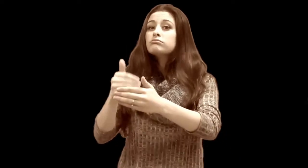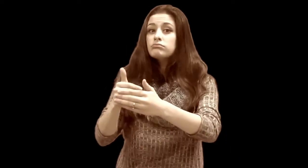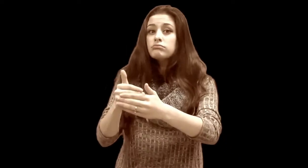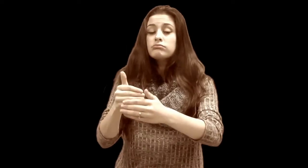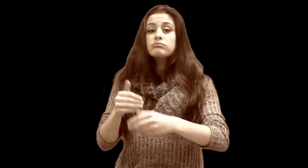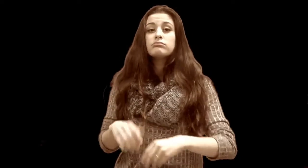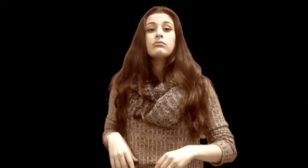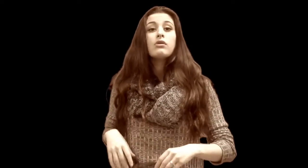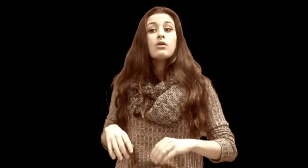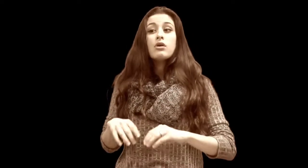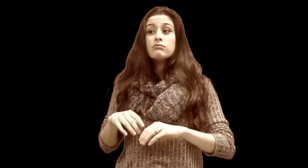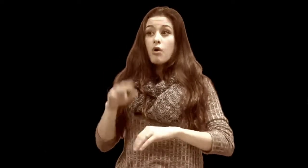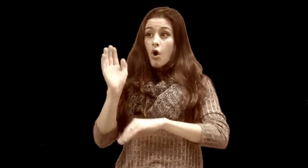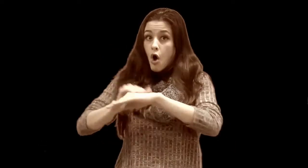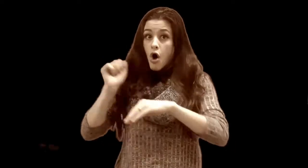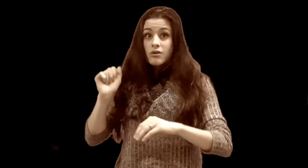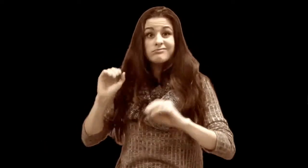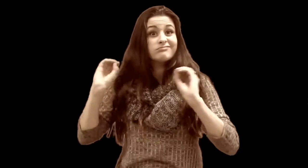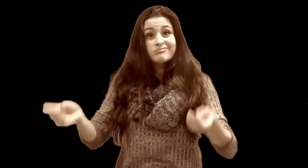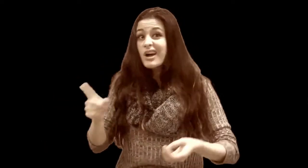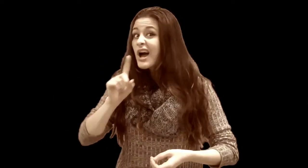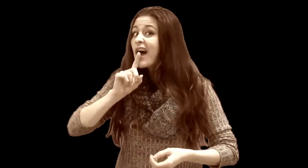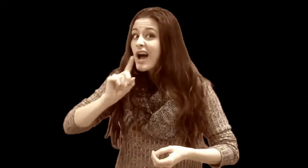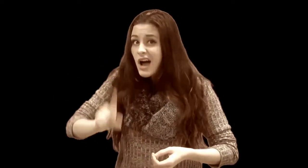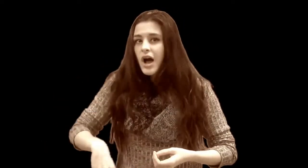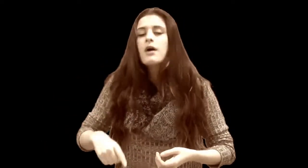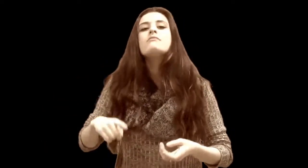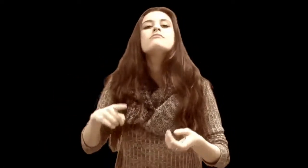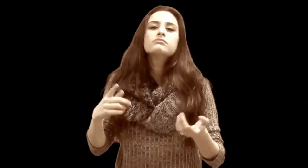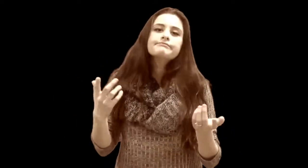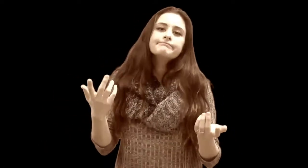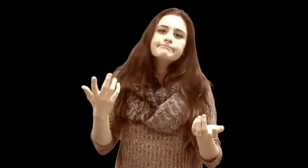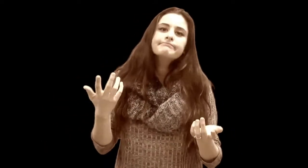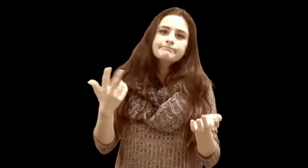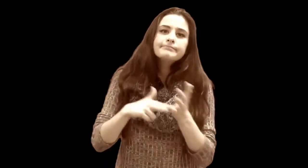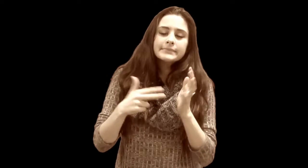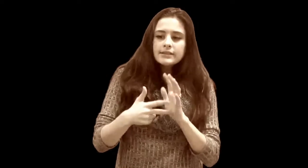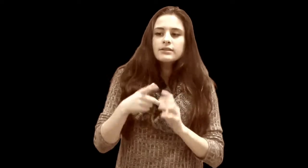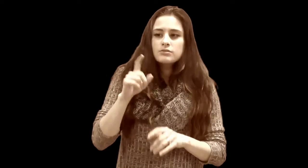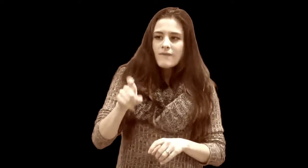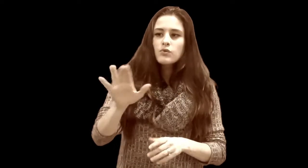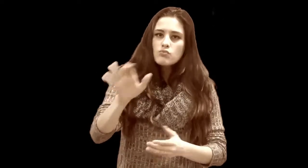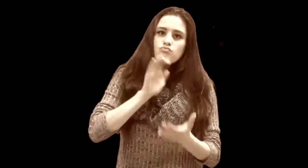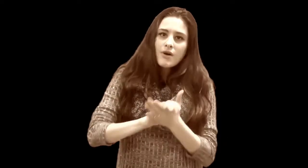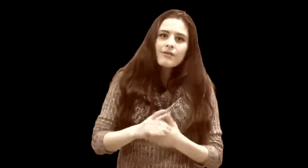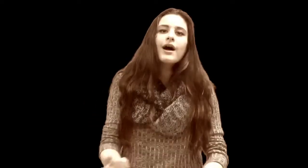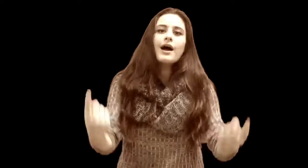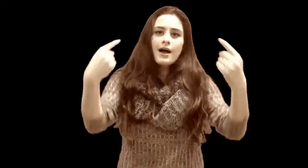well, get even closer and call her again. And if she doesn’t understand that ask her to come in,